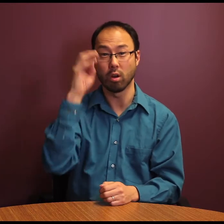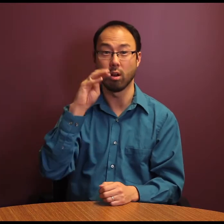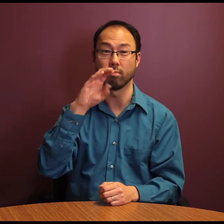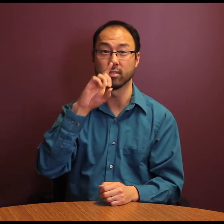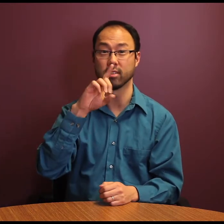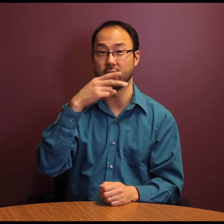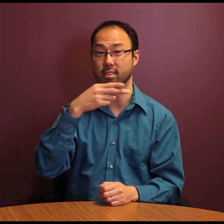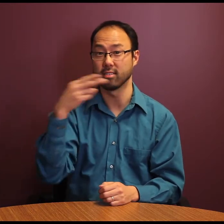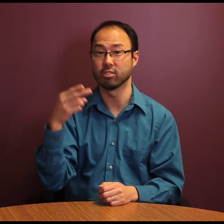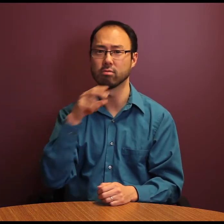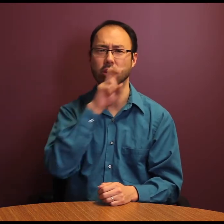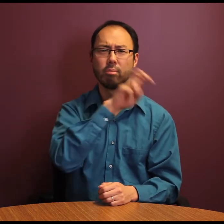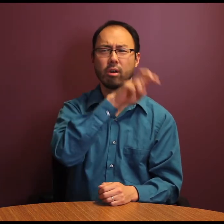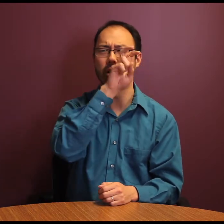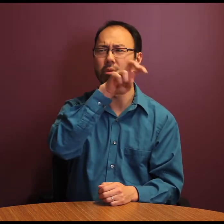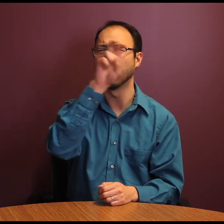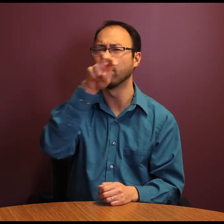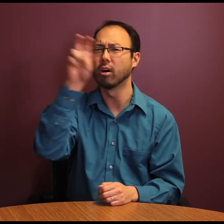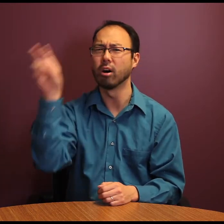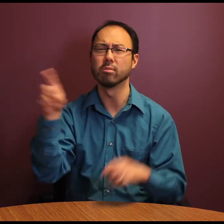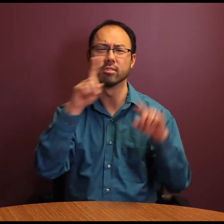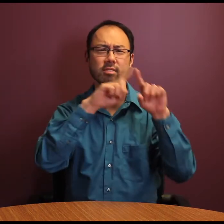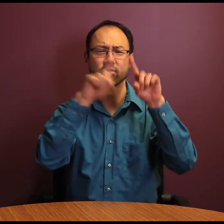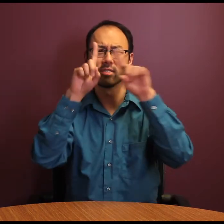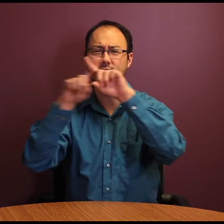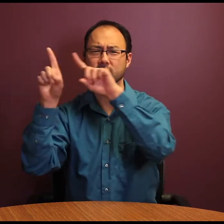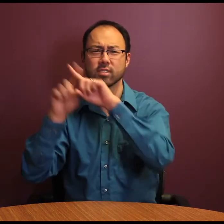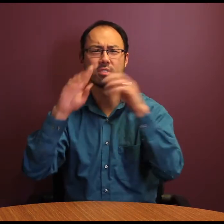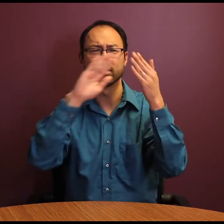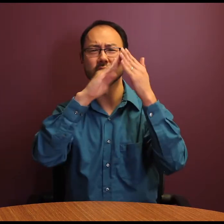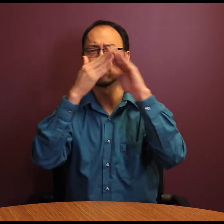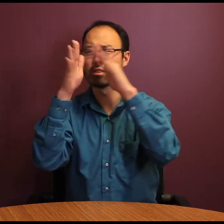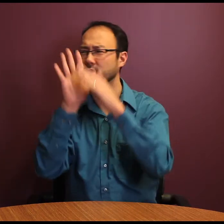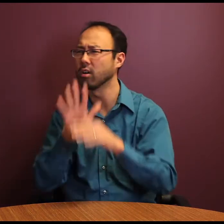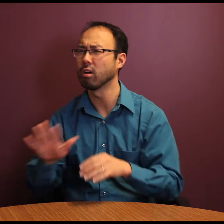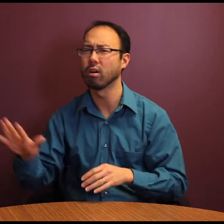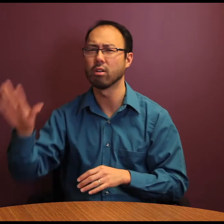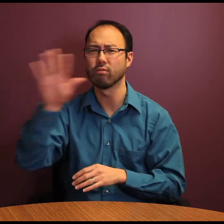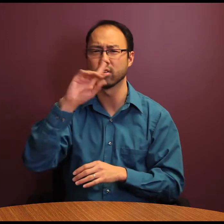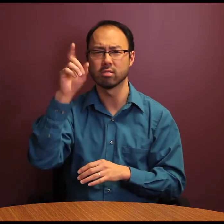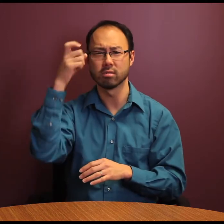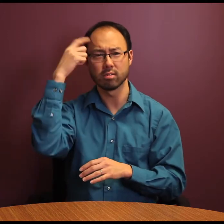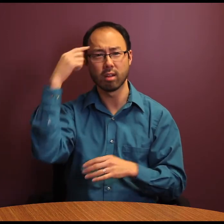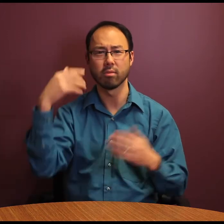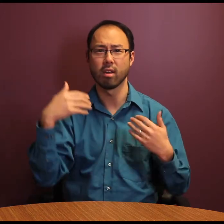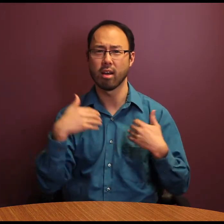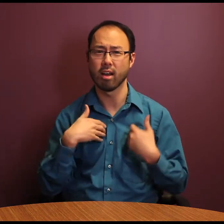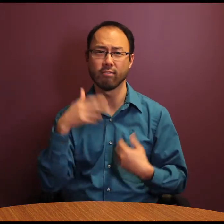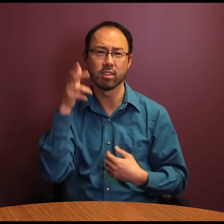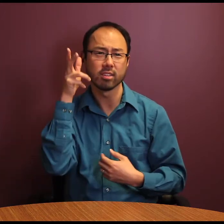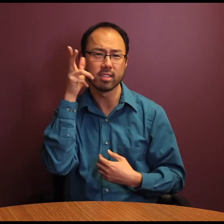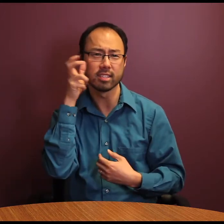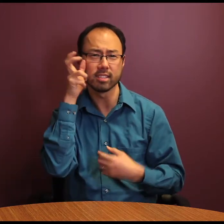held from September – February of this past year.